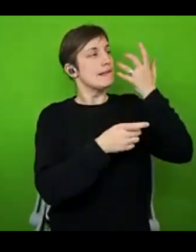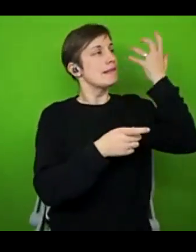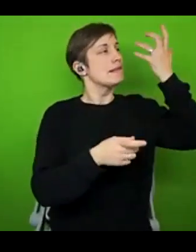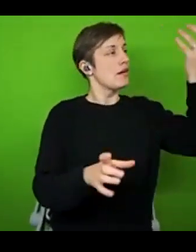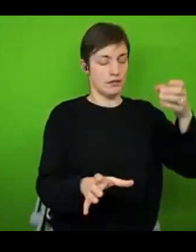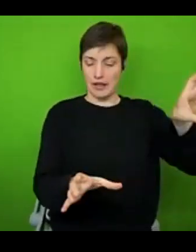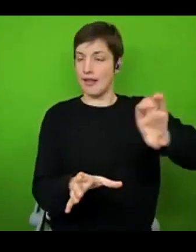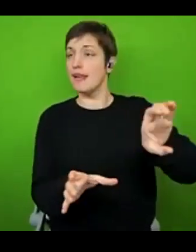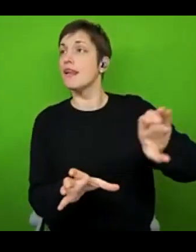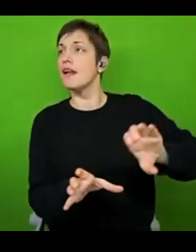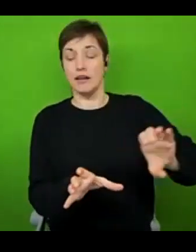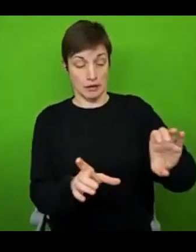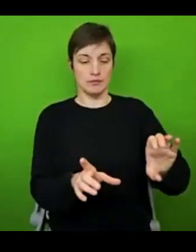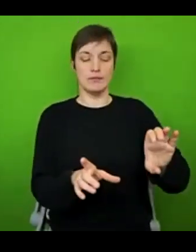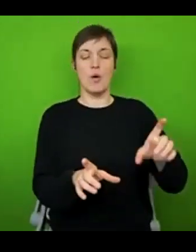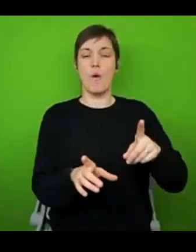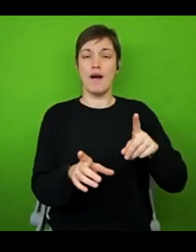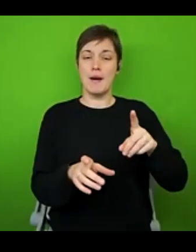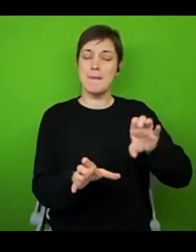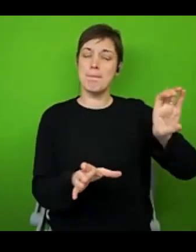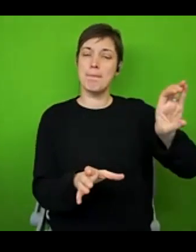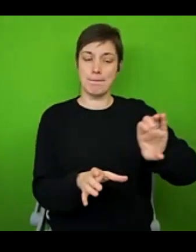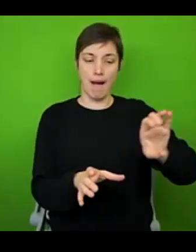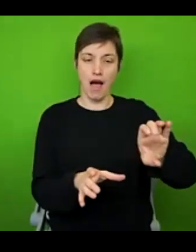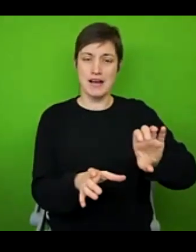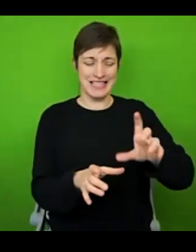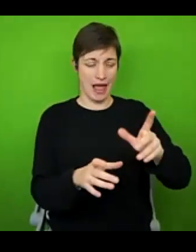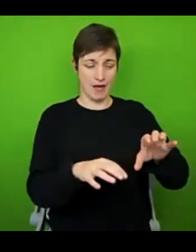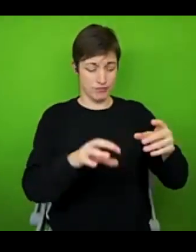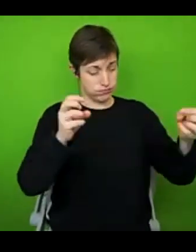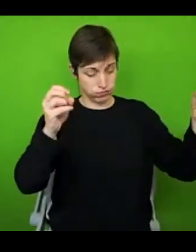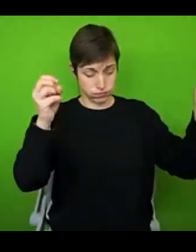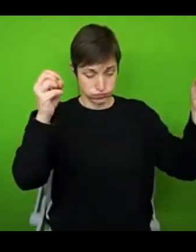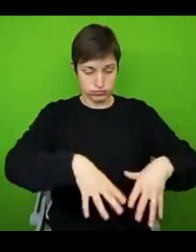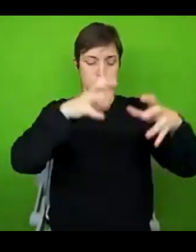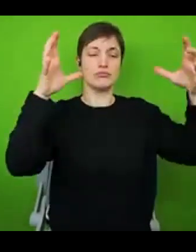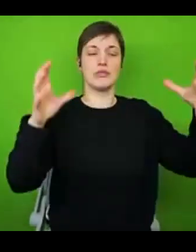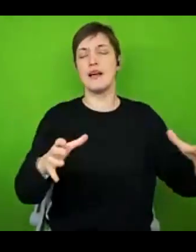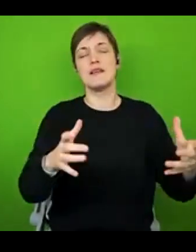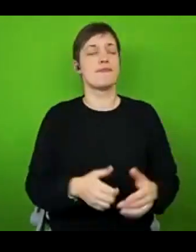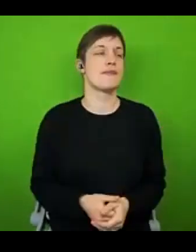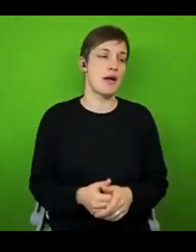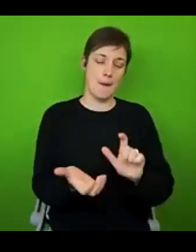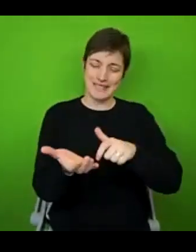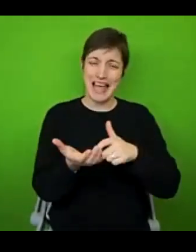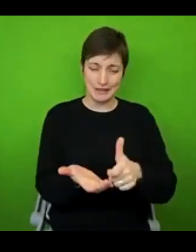about three quarters of a pepper shaker onto a handful of new potatoes. And they were the last ones in the pack didn't have anything else in the fridge and hadn't done a